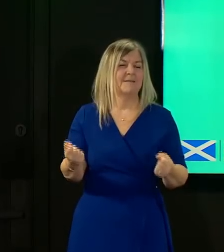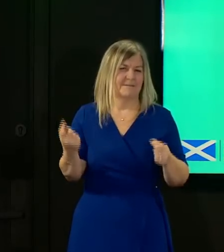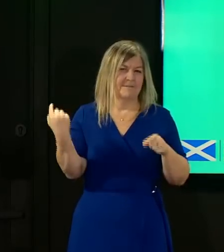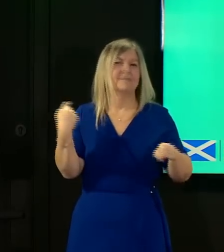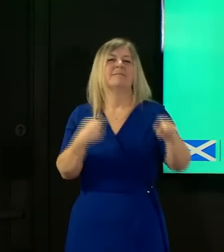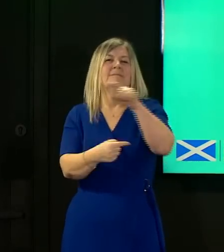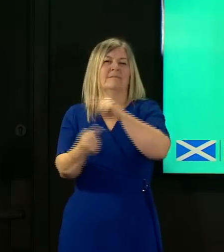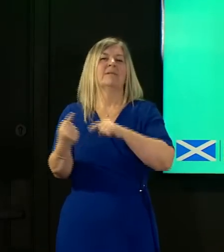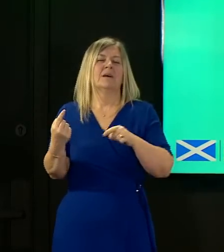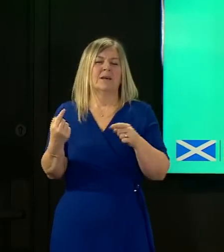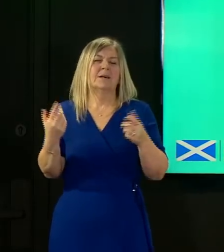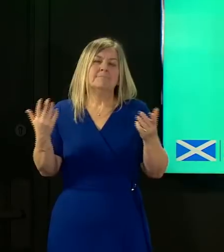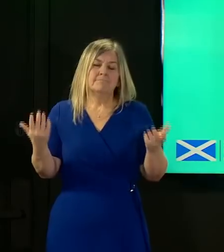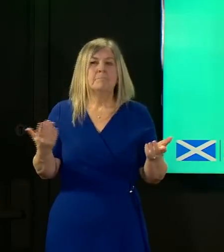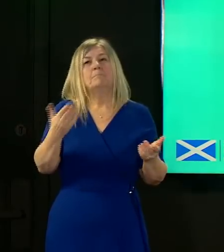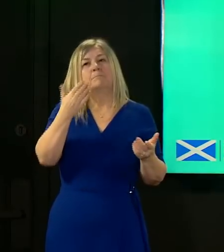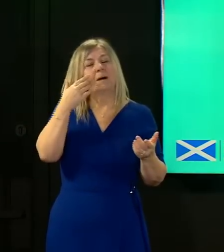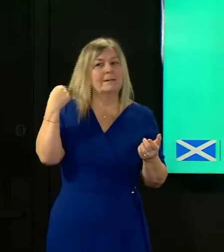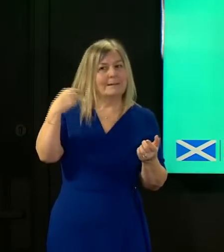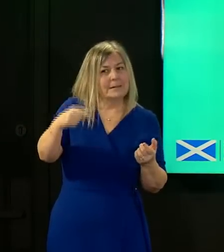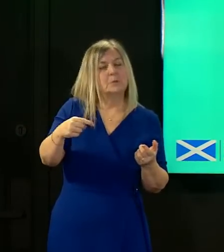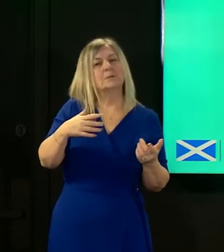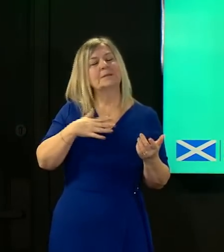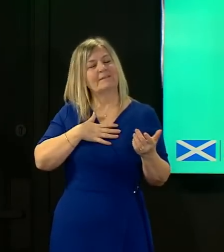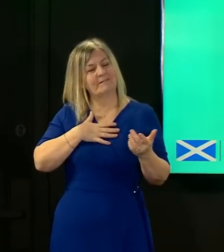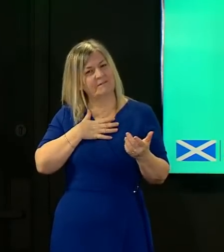some optimistic signs that things are starting to move again we'll continue to